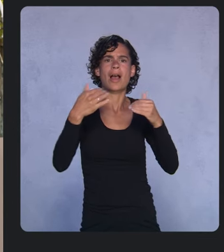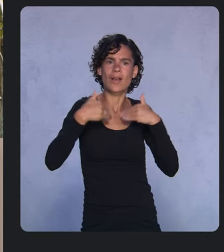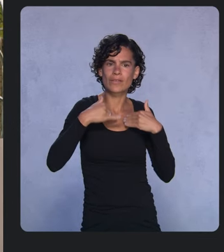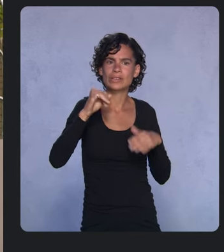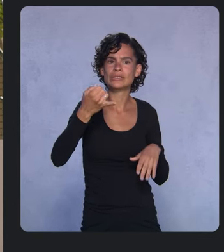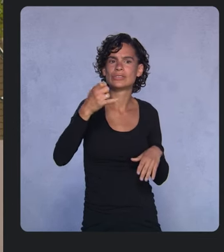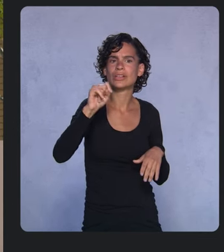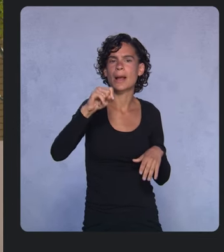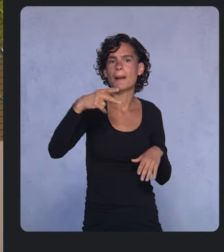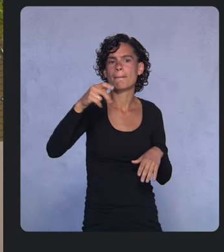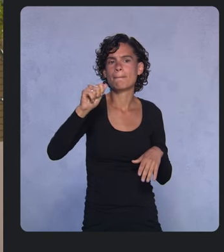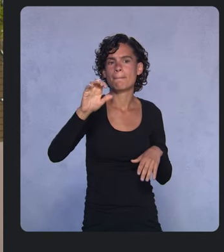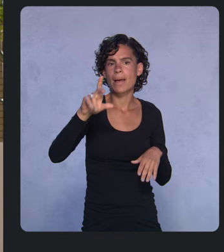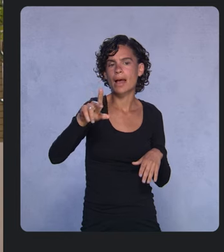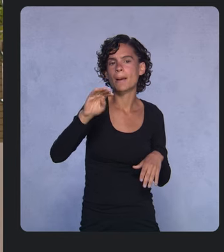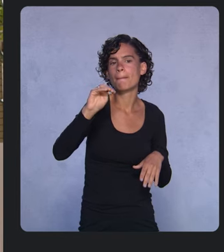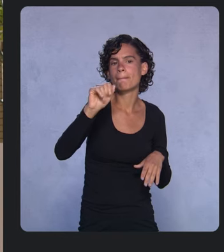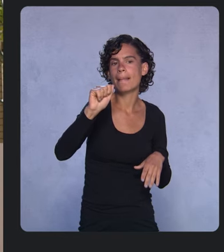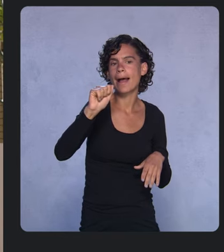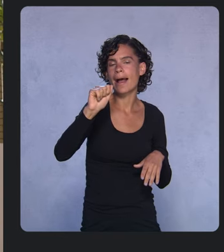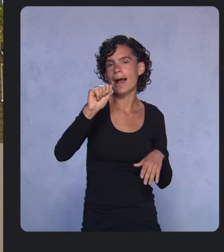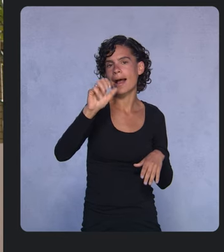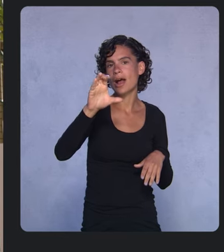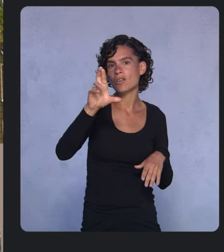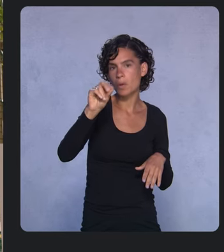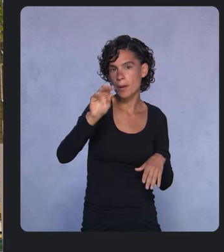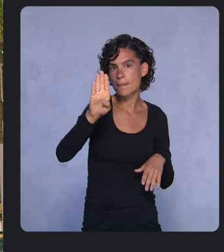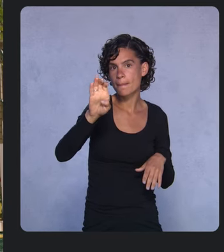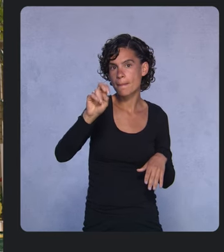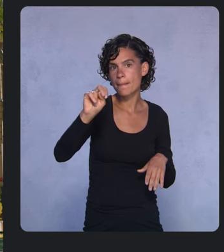that affect your app’s startup and jank before your app is released.